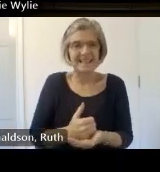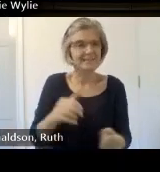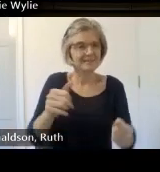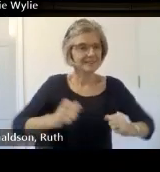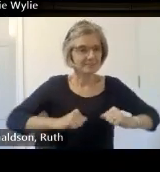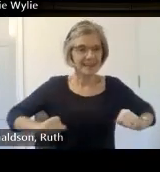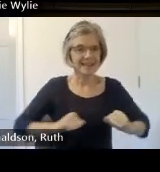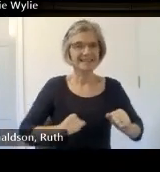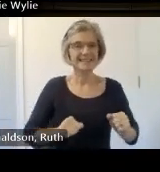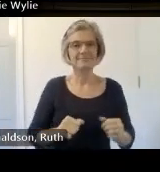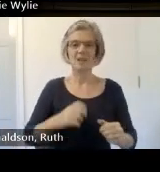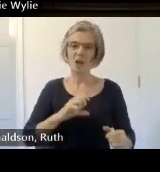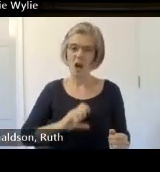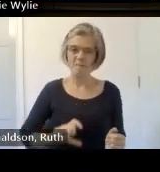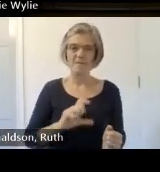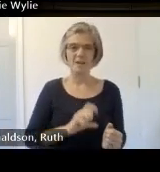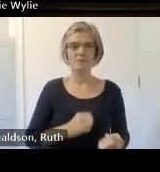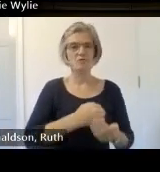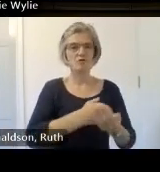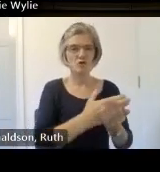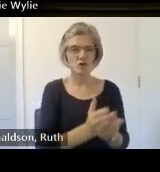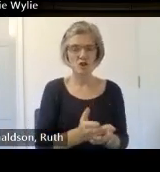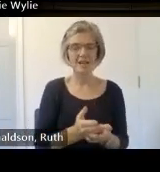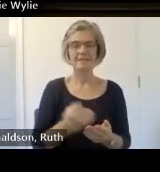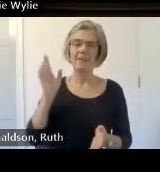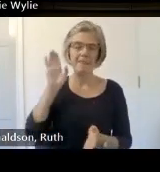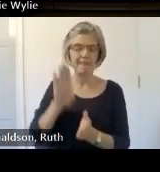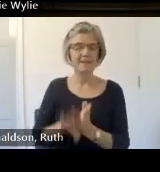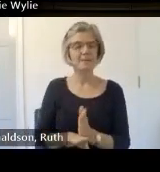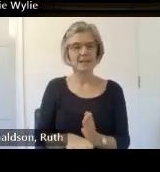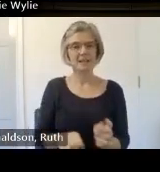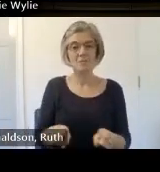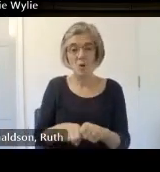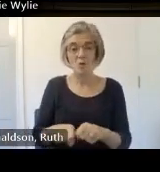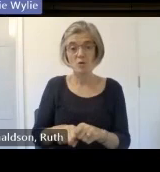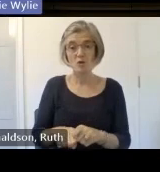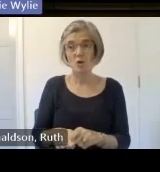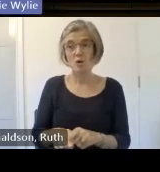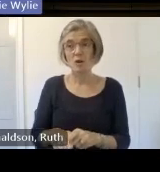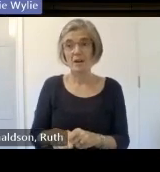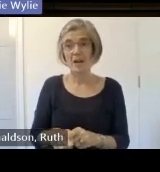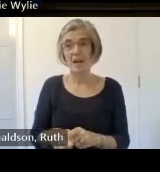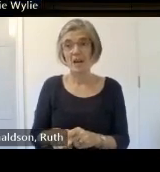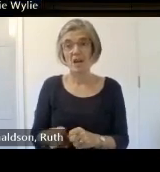the opportunity of questioning their knowledge and understanding of lgbtq plus people's lives